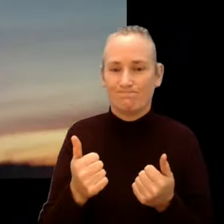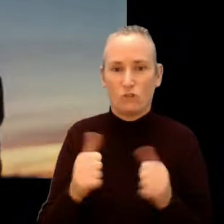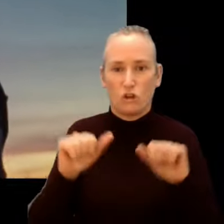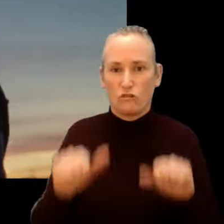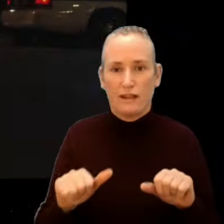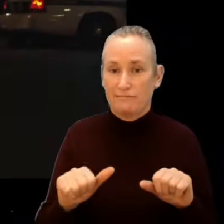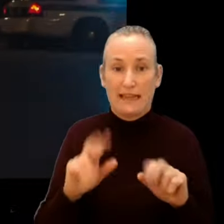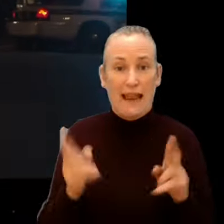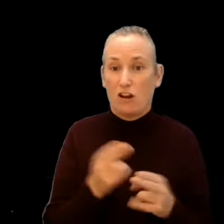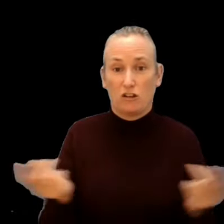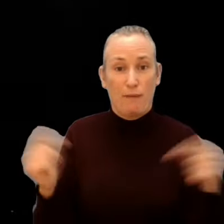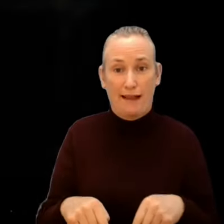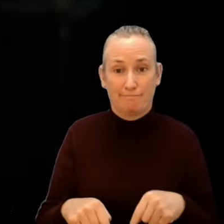You can never come back.